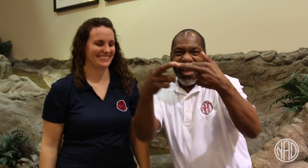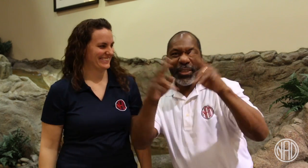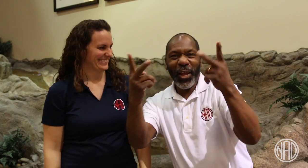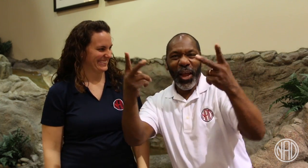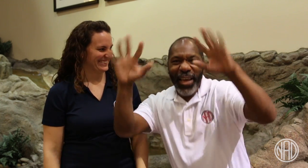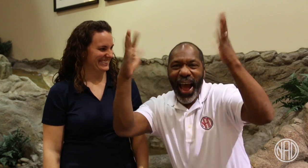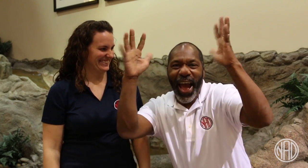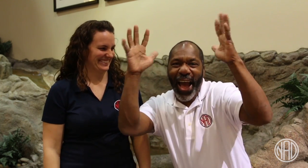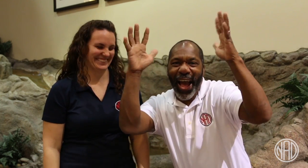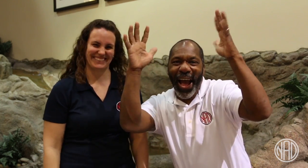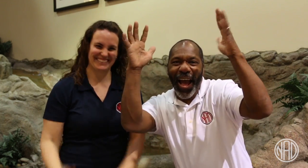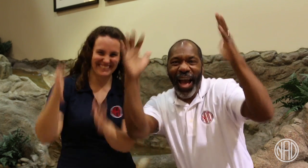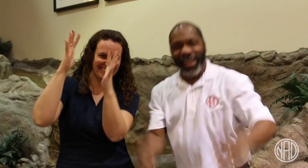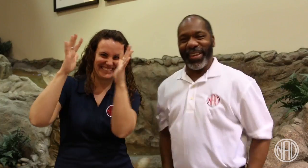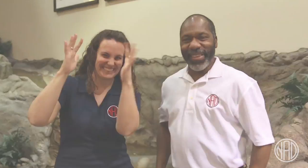Yes, Region II!